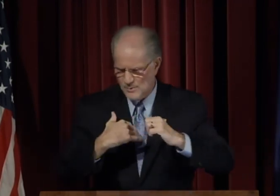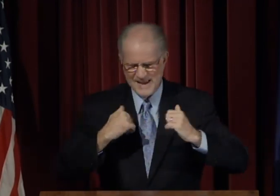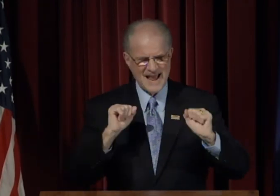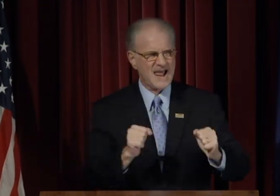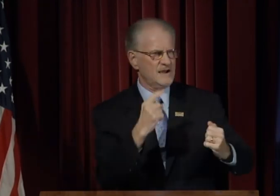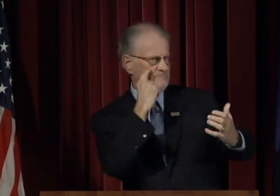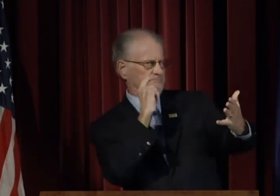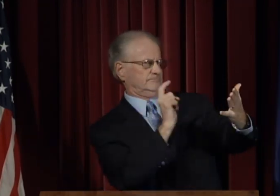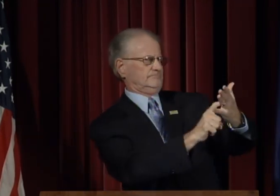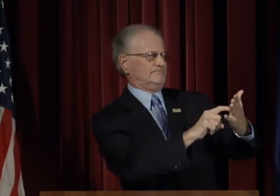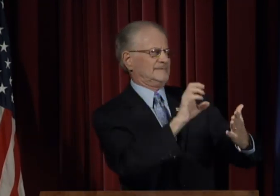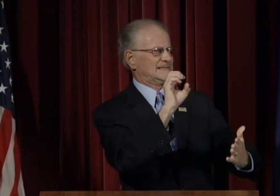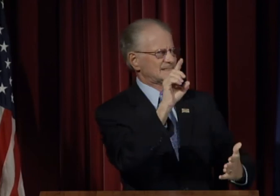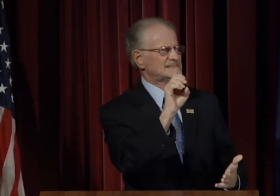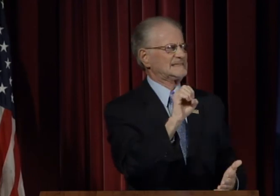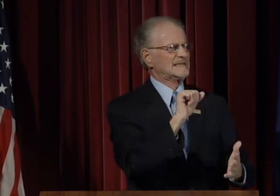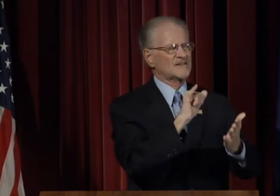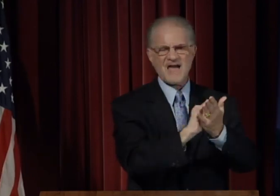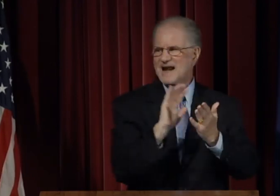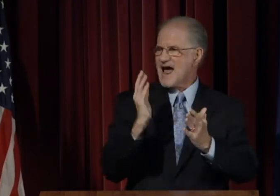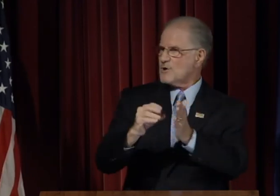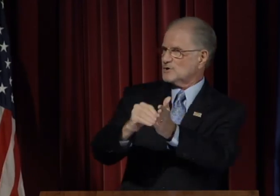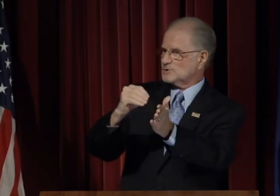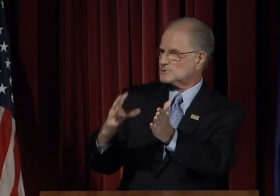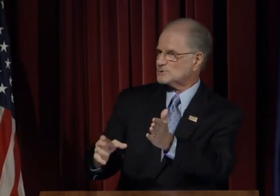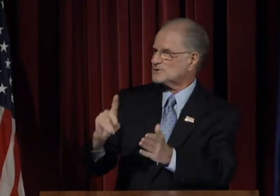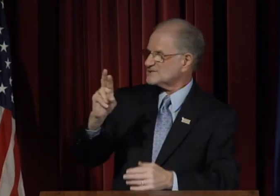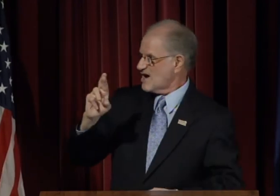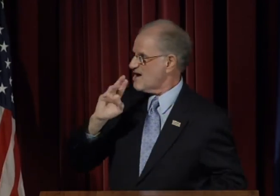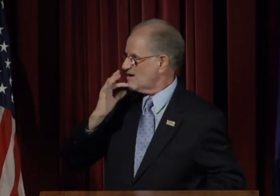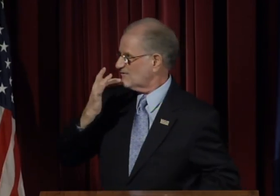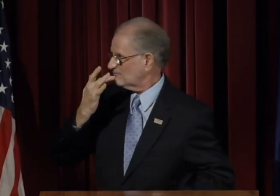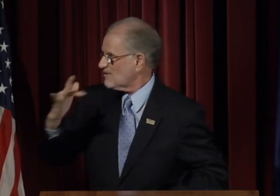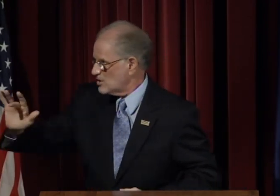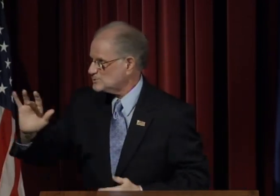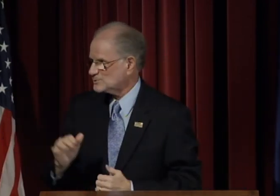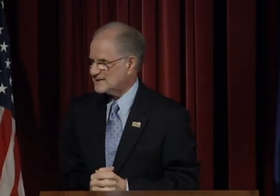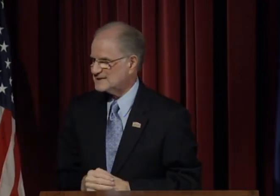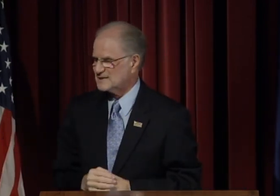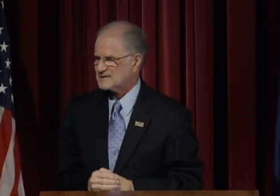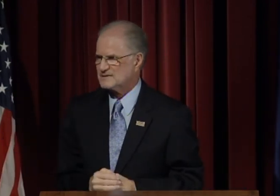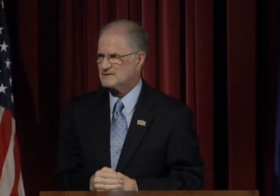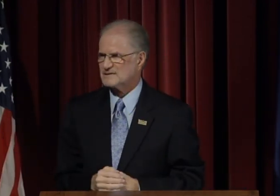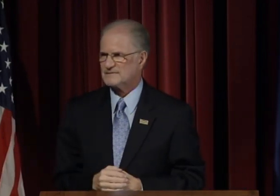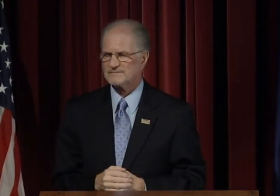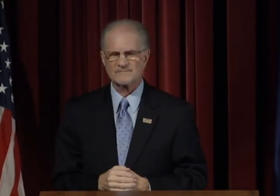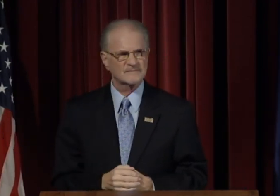But together we can cede that our students are fortunate.